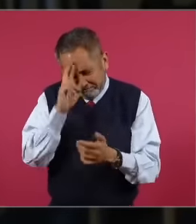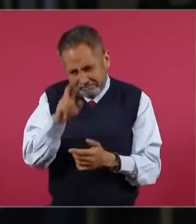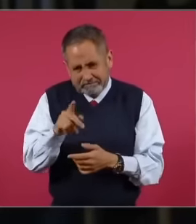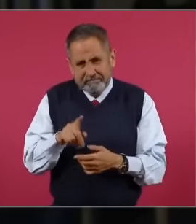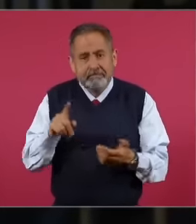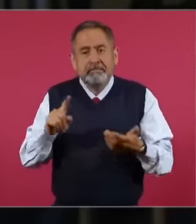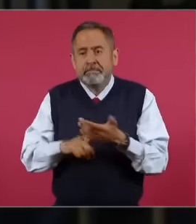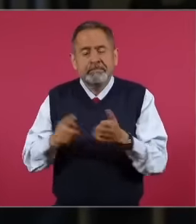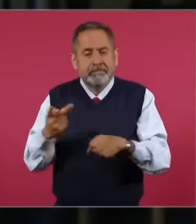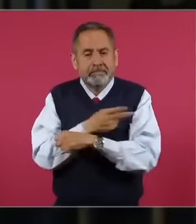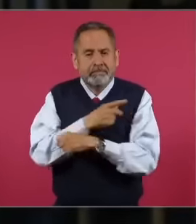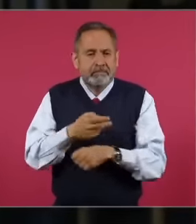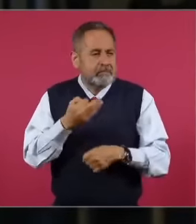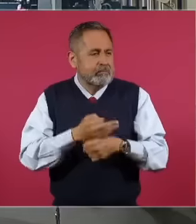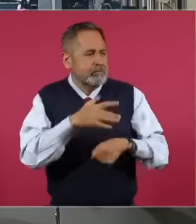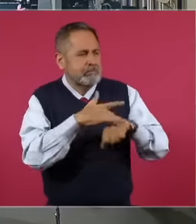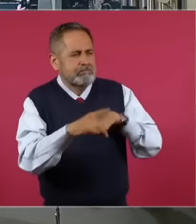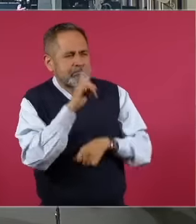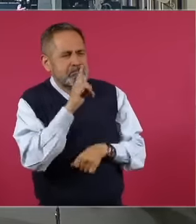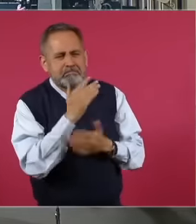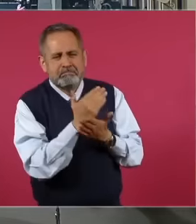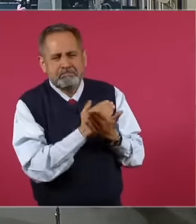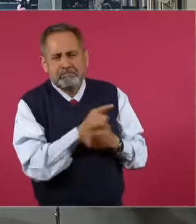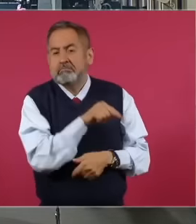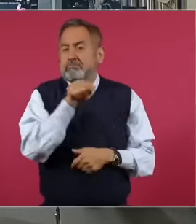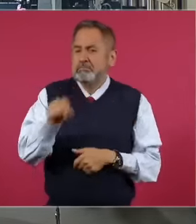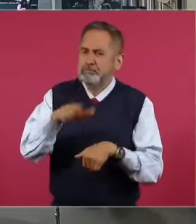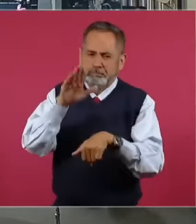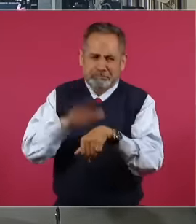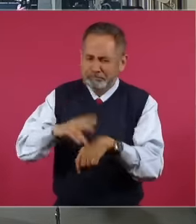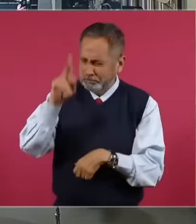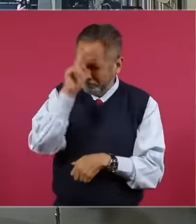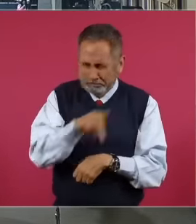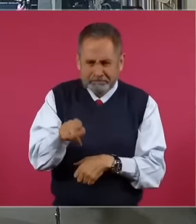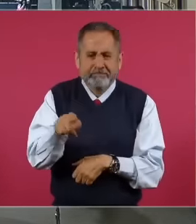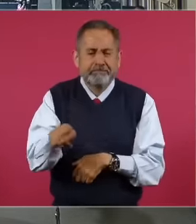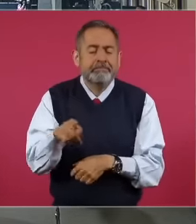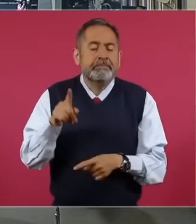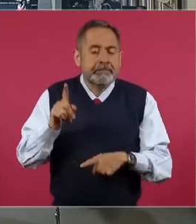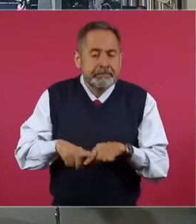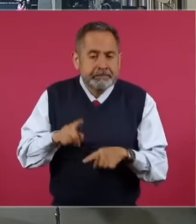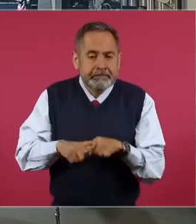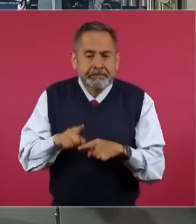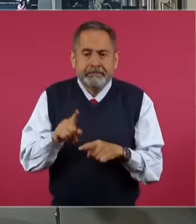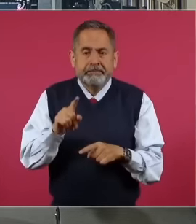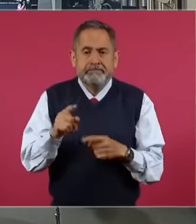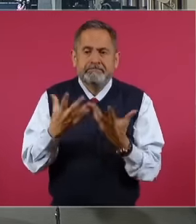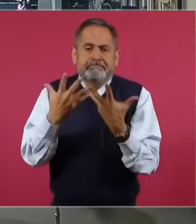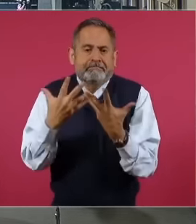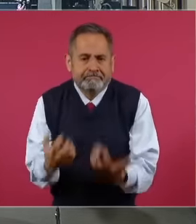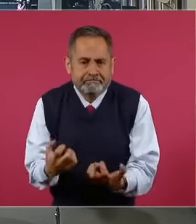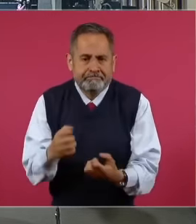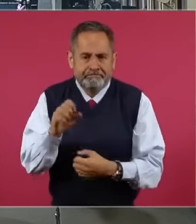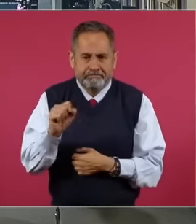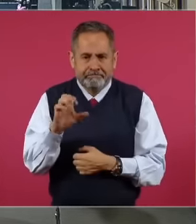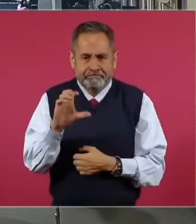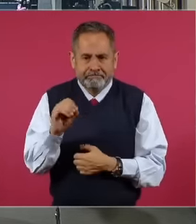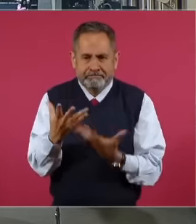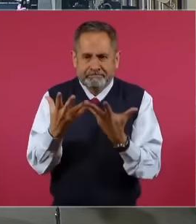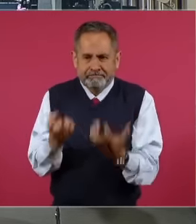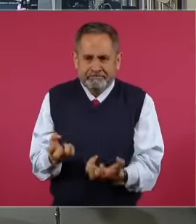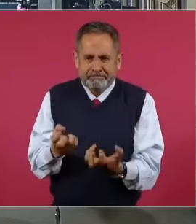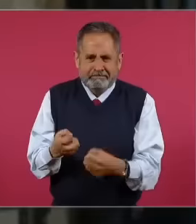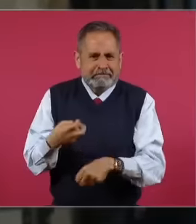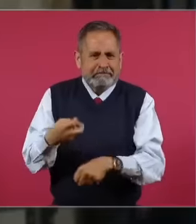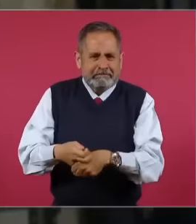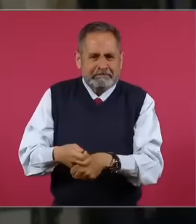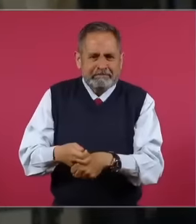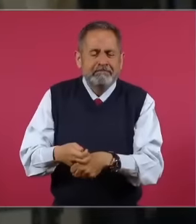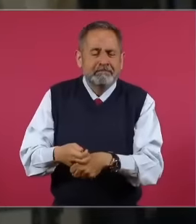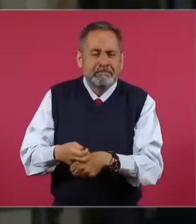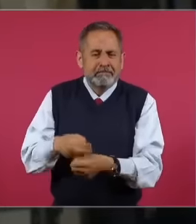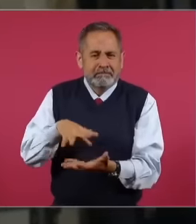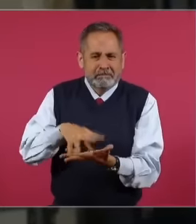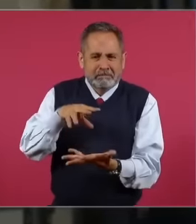happening today in Chalco ended up suffering the effect of drying those dry sludge being pulverized